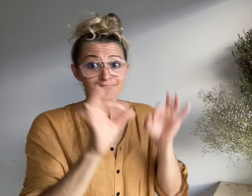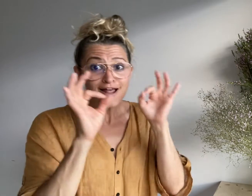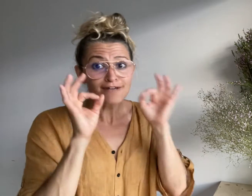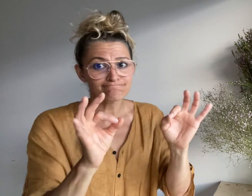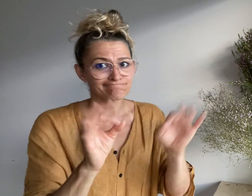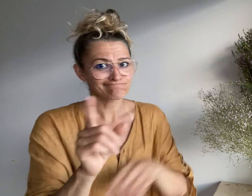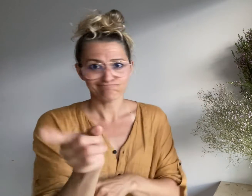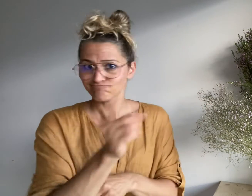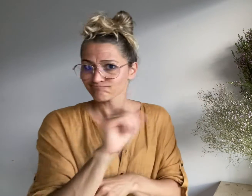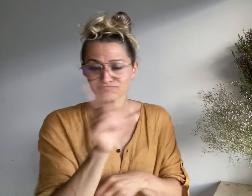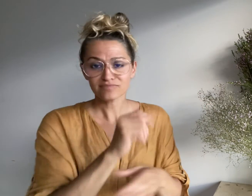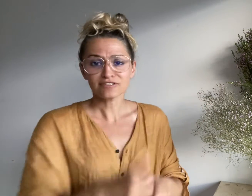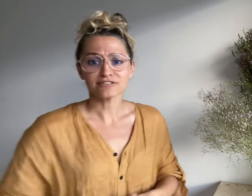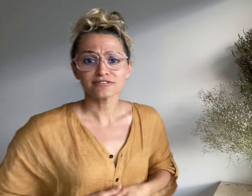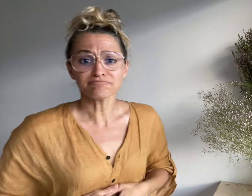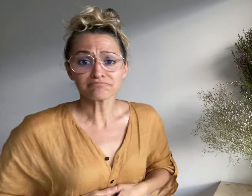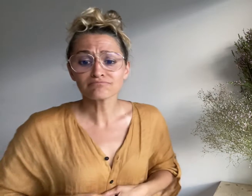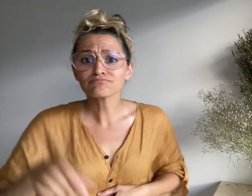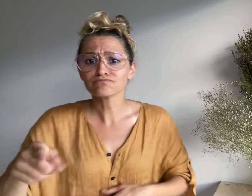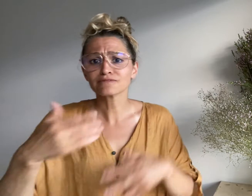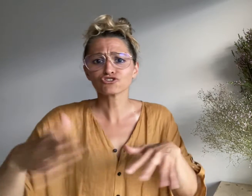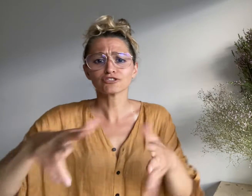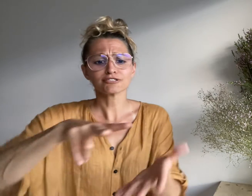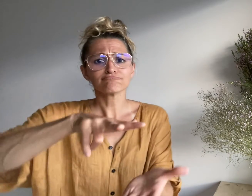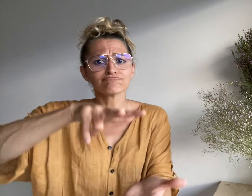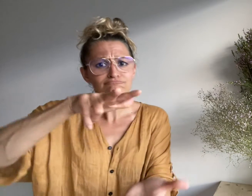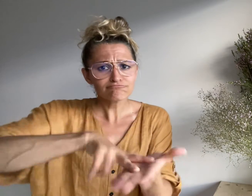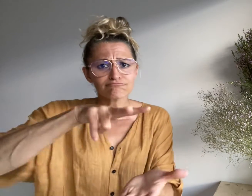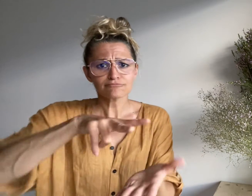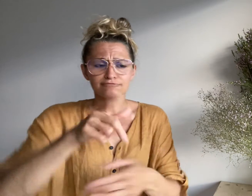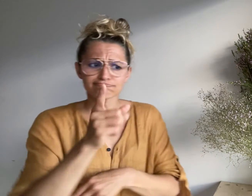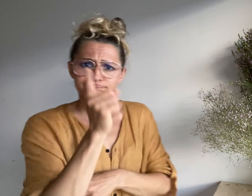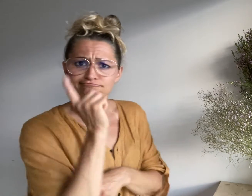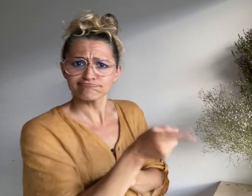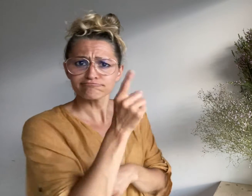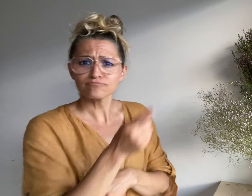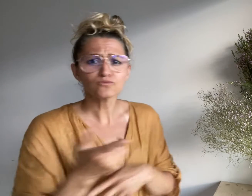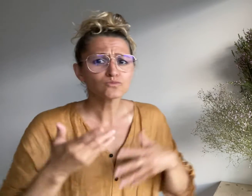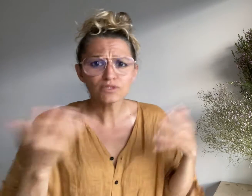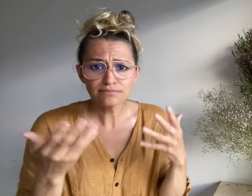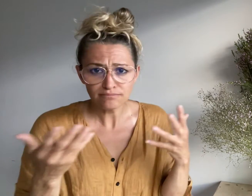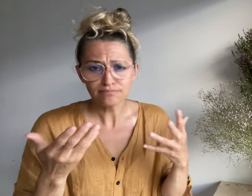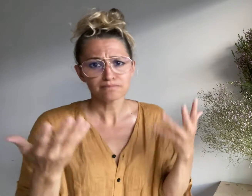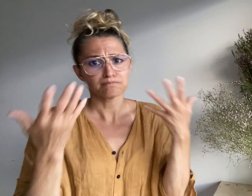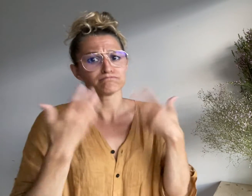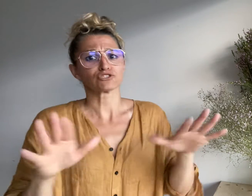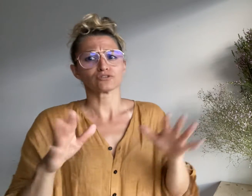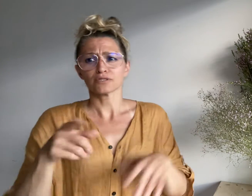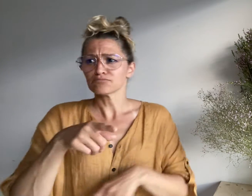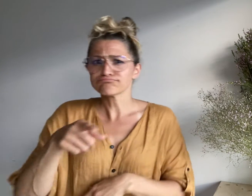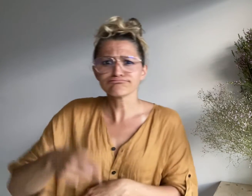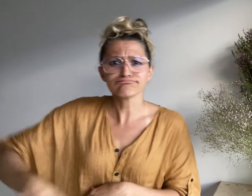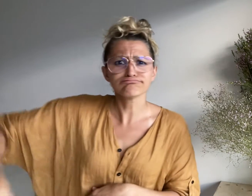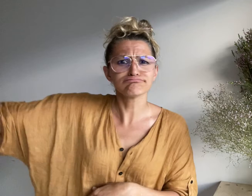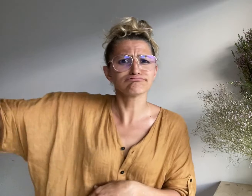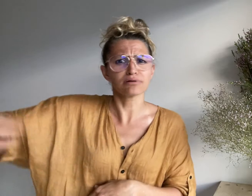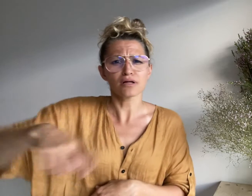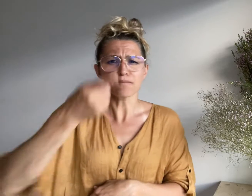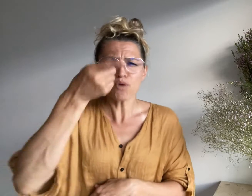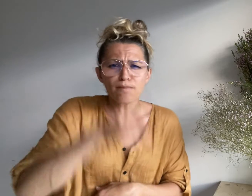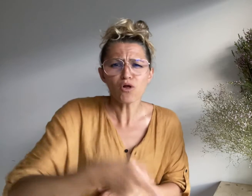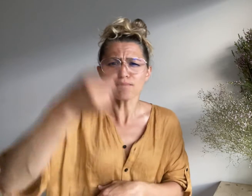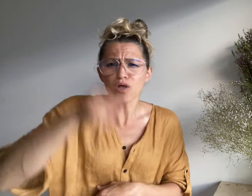hearing impaired viewers.” This decision comes after